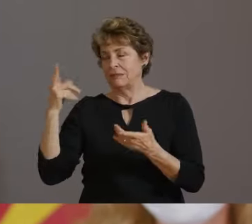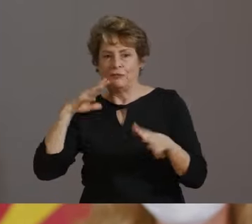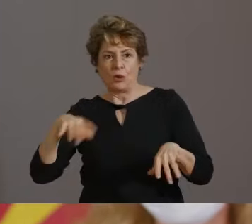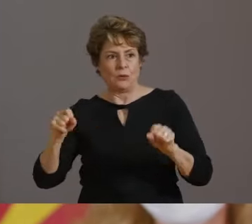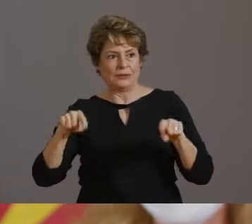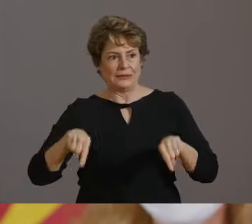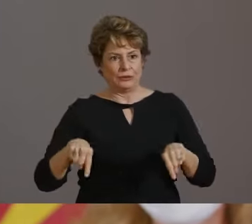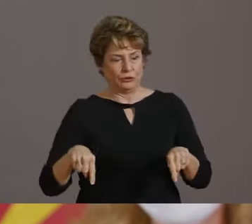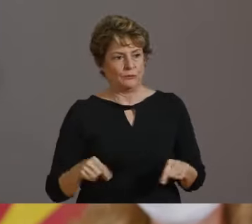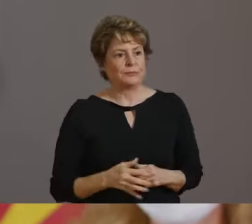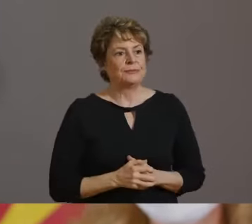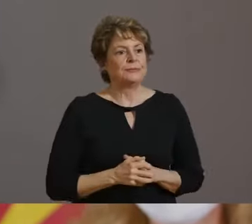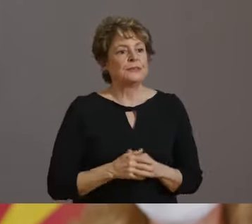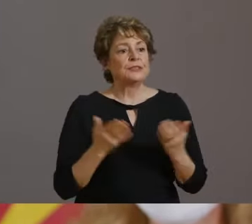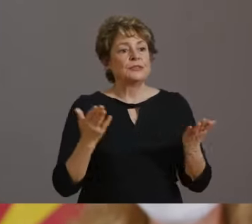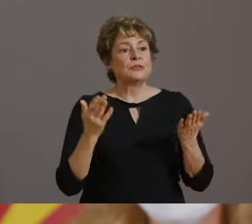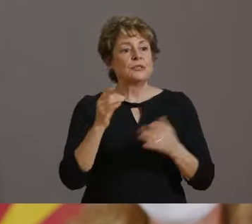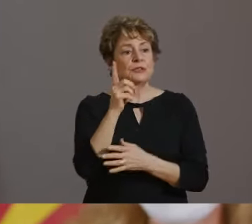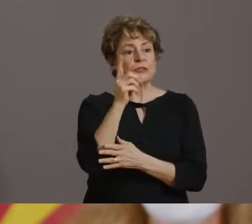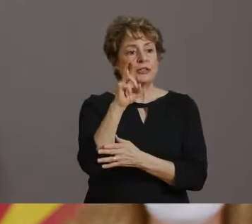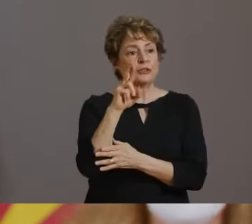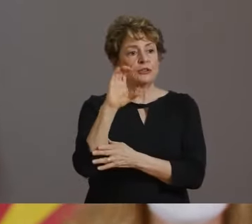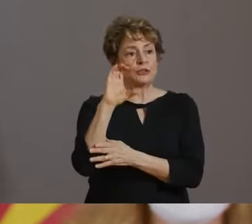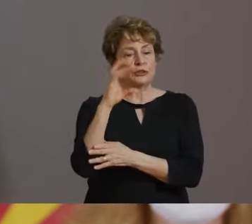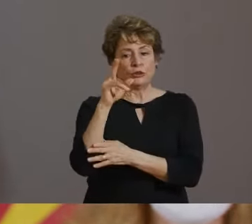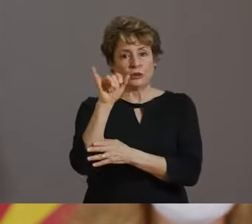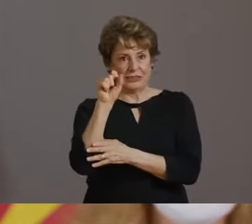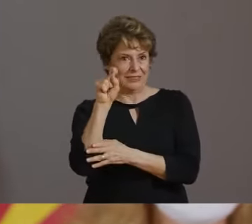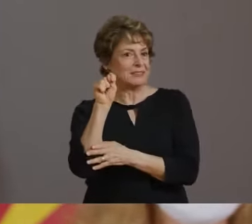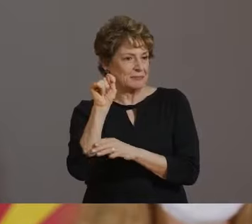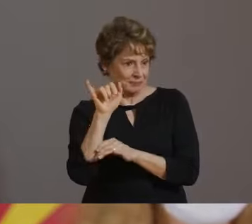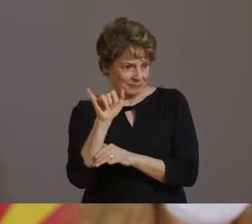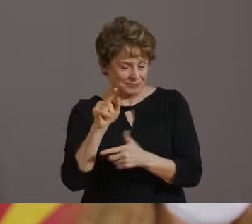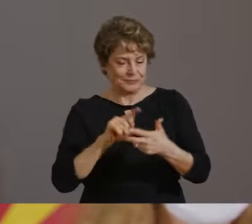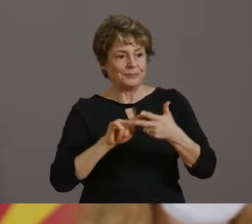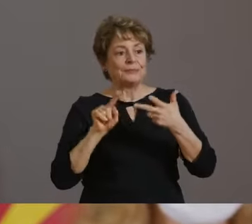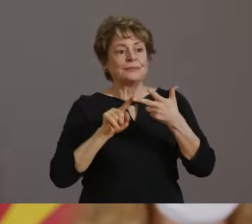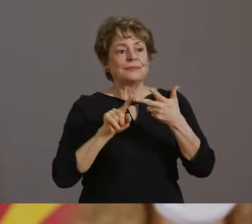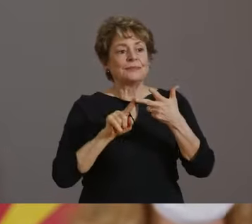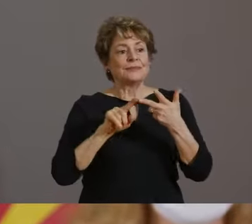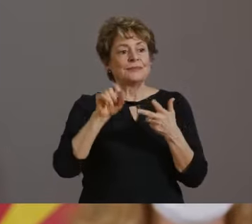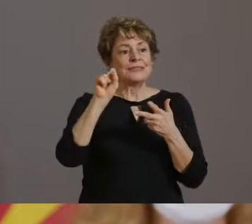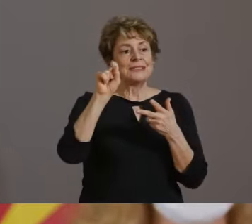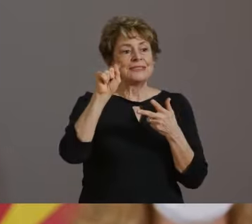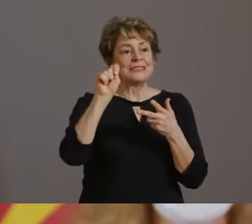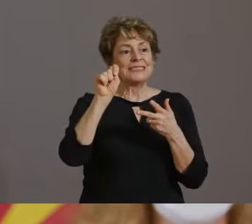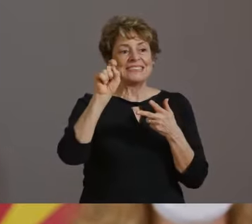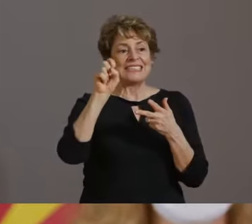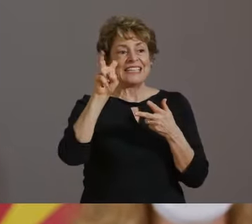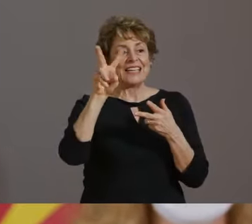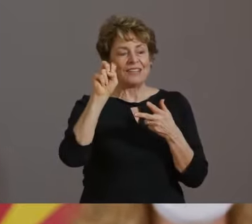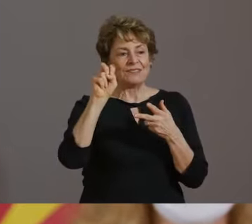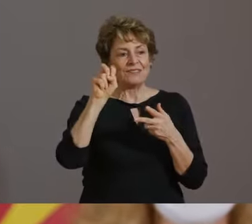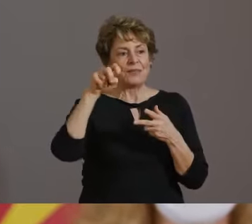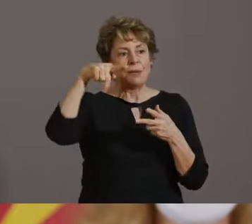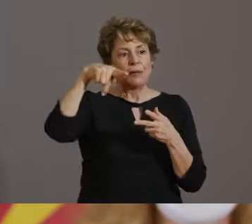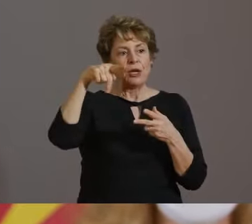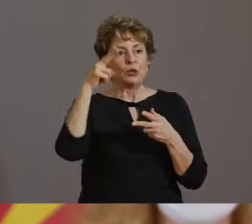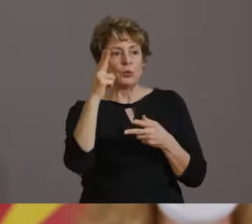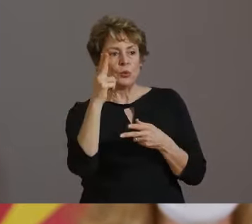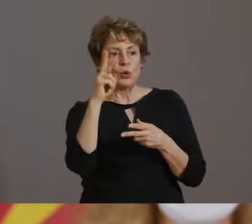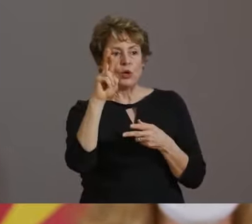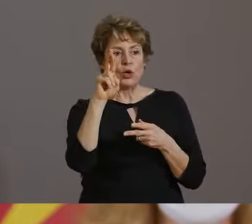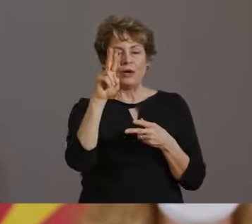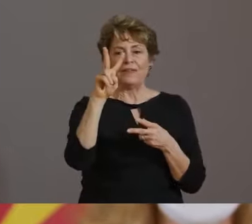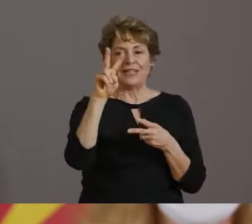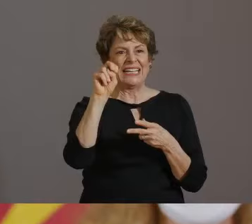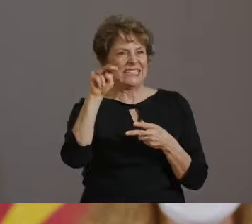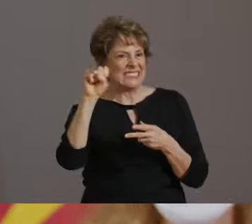CARA CHRIST; STEVE PURVES, PRESIDENT AND CEO OF VALLEYWISE HEALTH; AND ANABELL CASTRO THOMPSON,